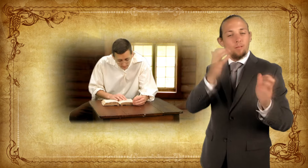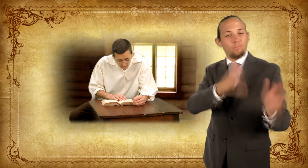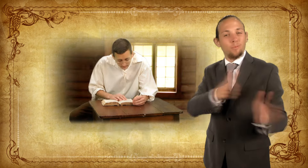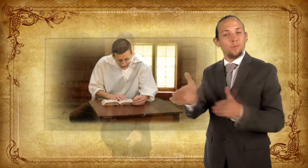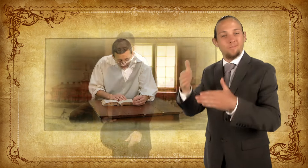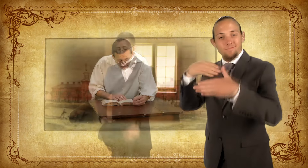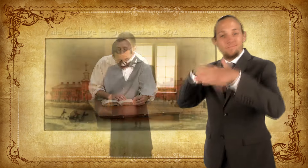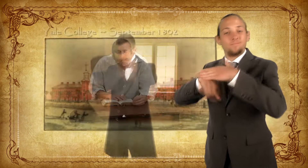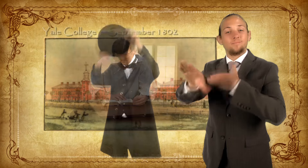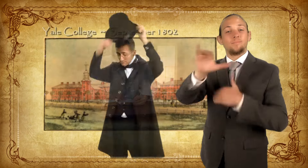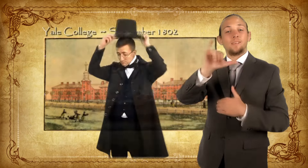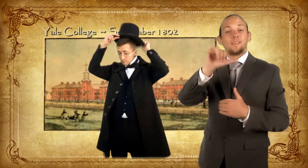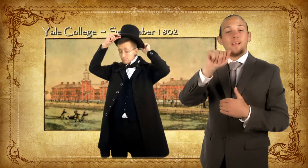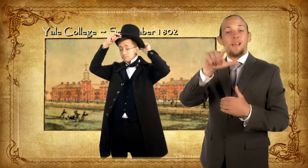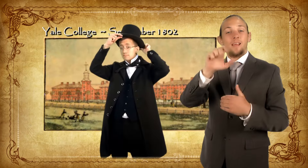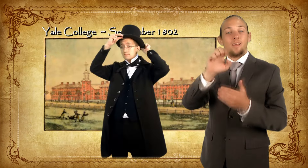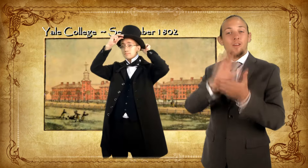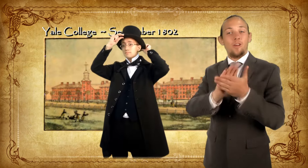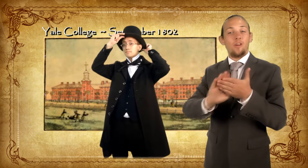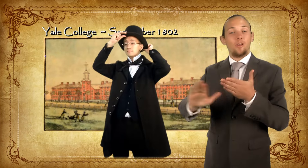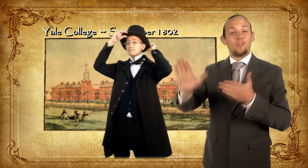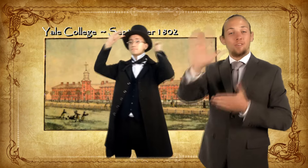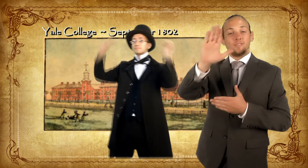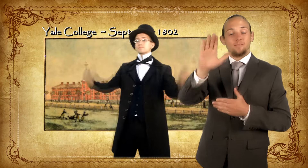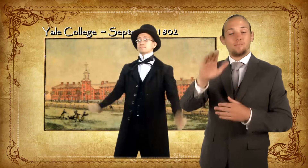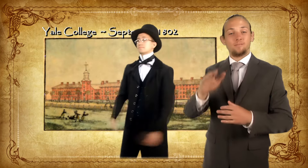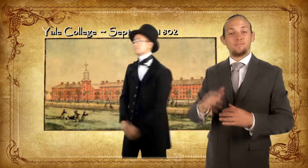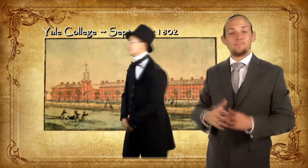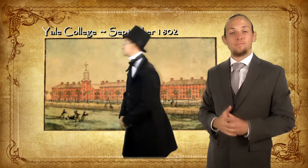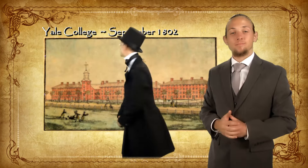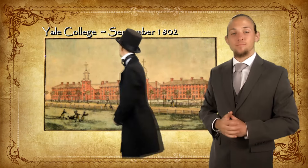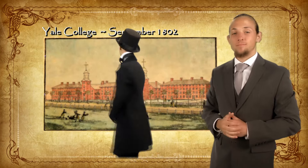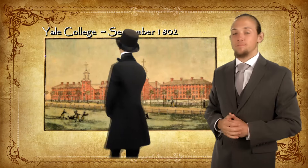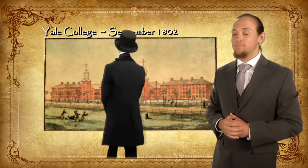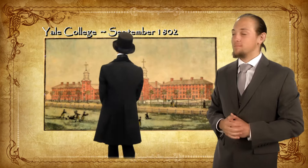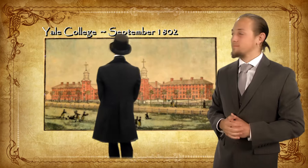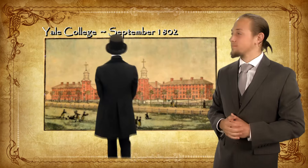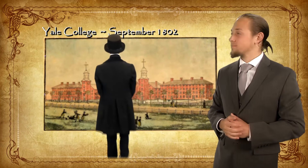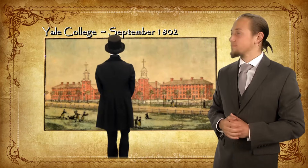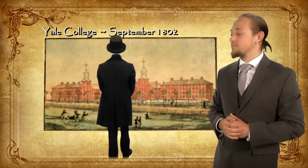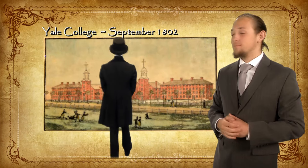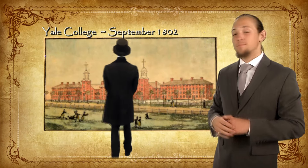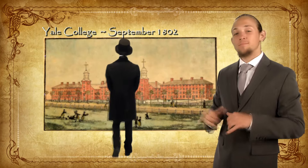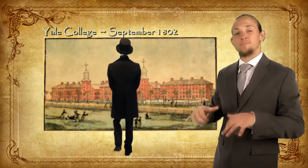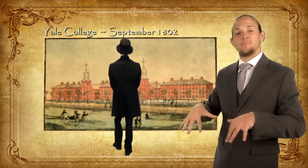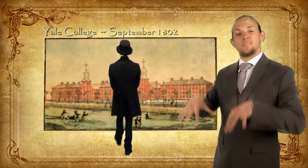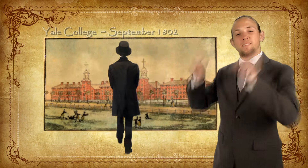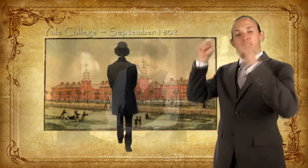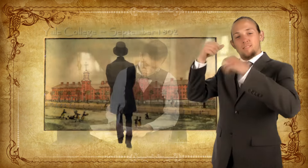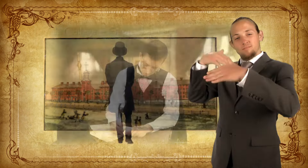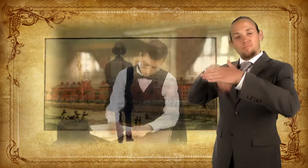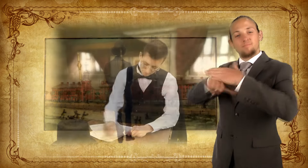He was preparing to enter Yale College. He took the entrance exam